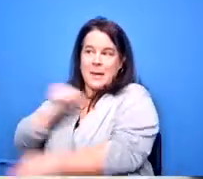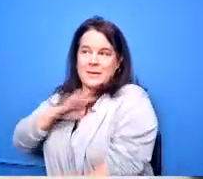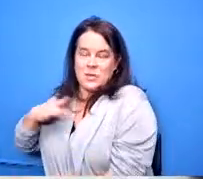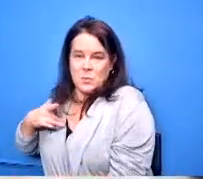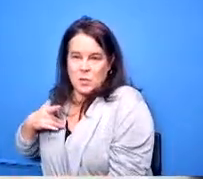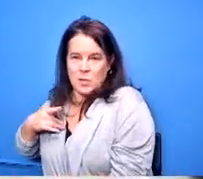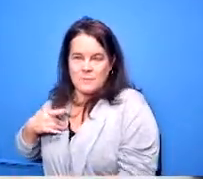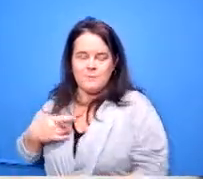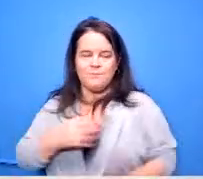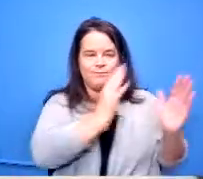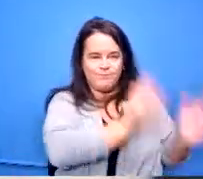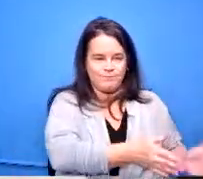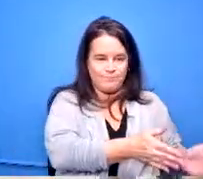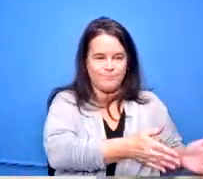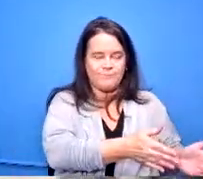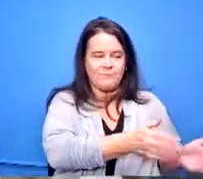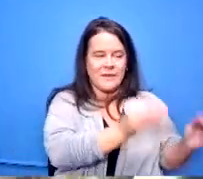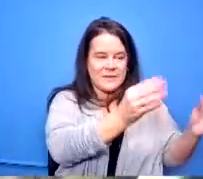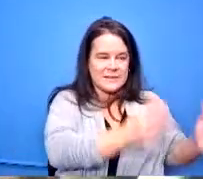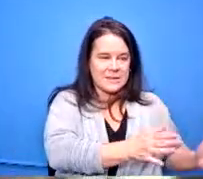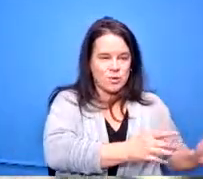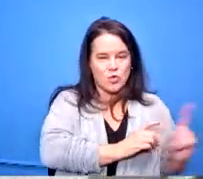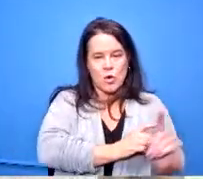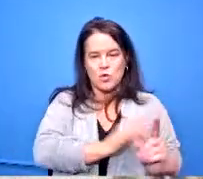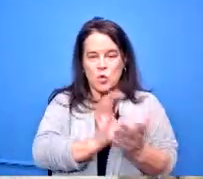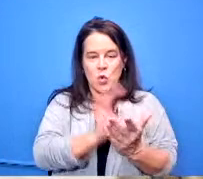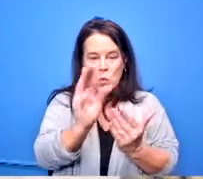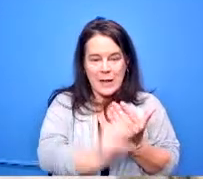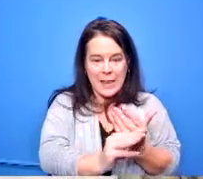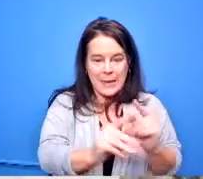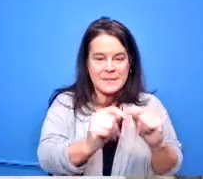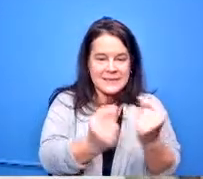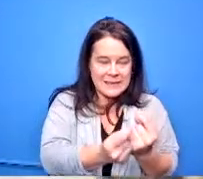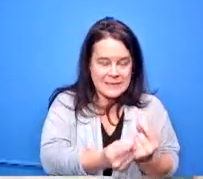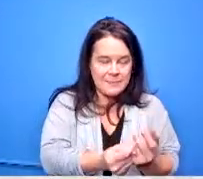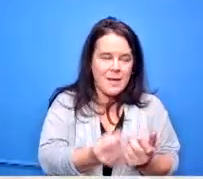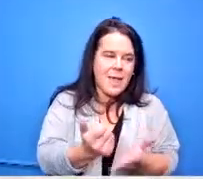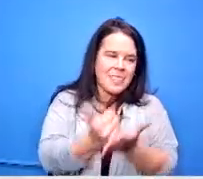of events the teacher goes to the curriculum team curriculum team helps develop the stuff